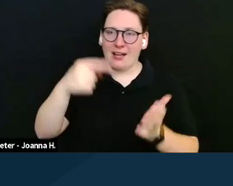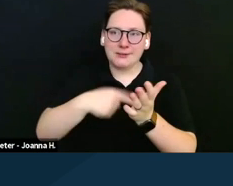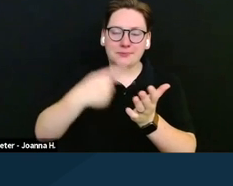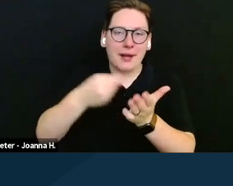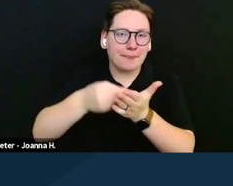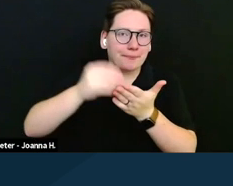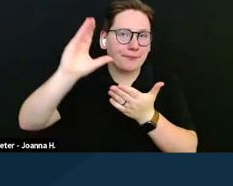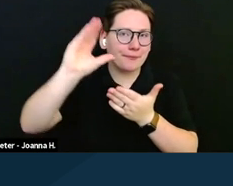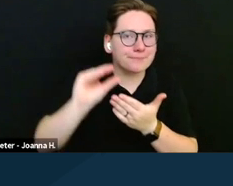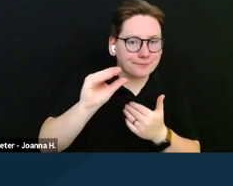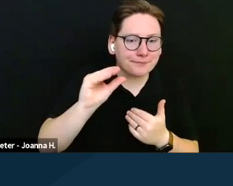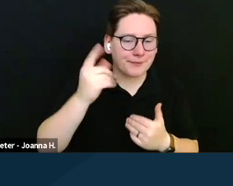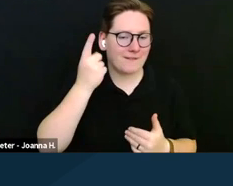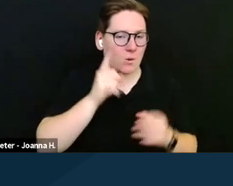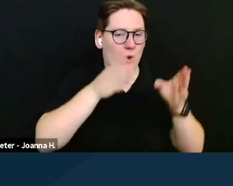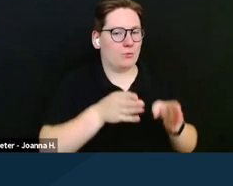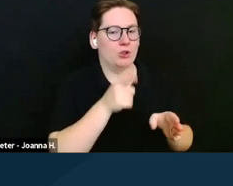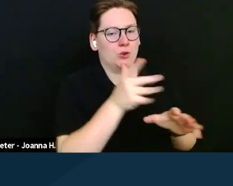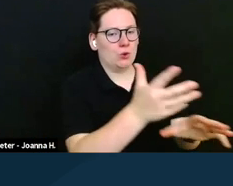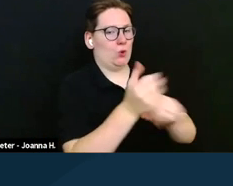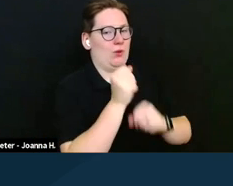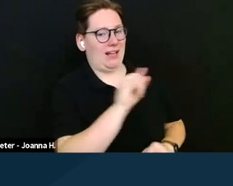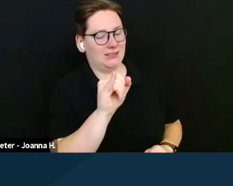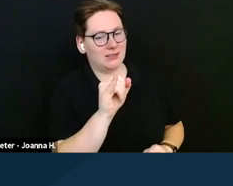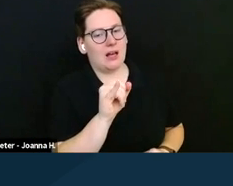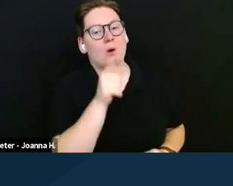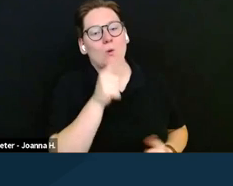for an SSI person living with somebody who is not on SSI.